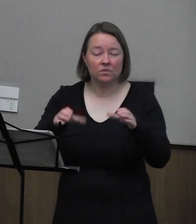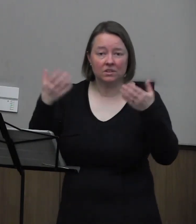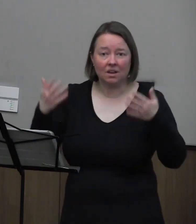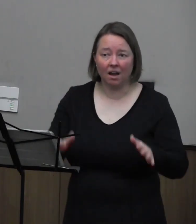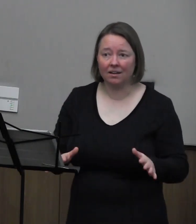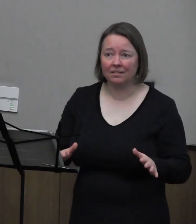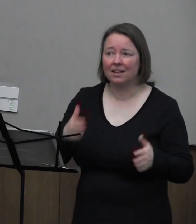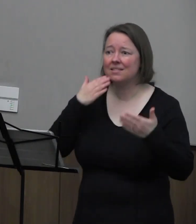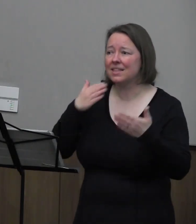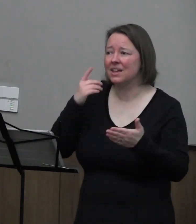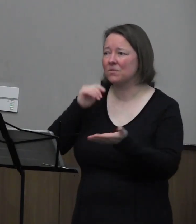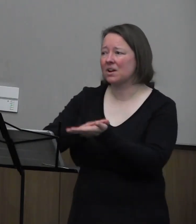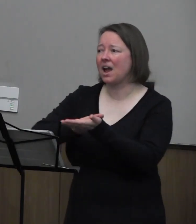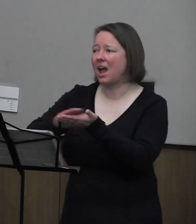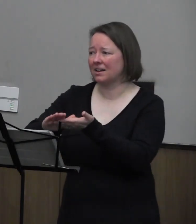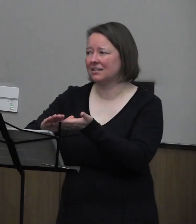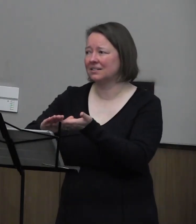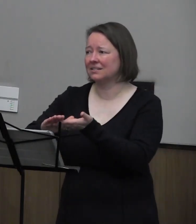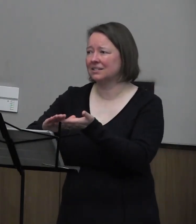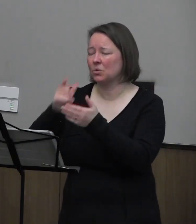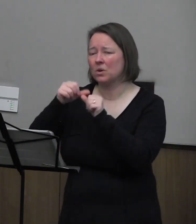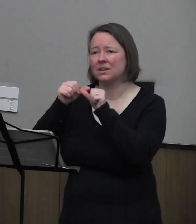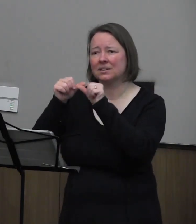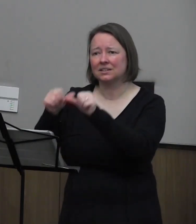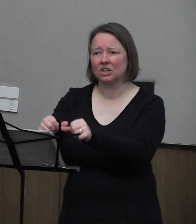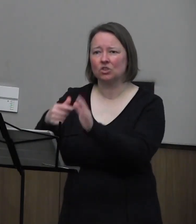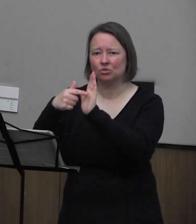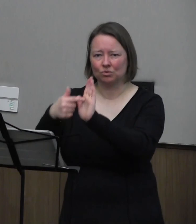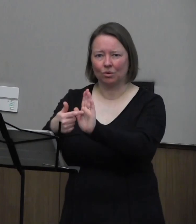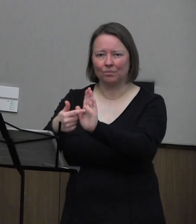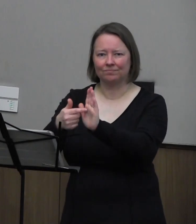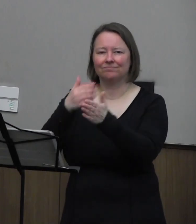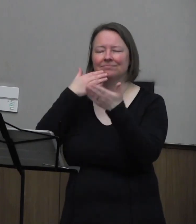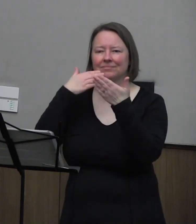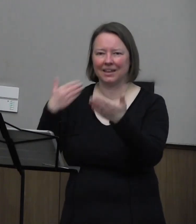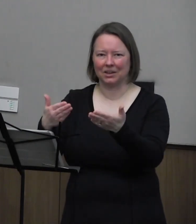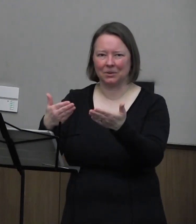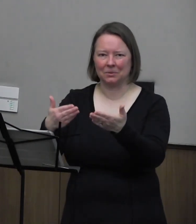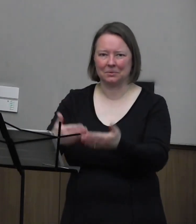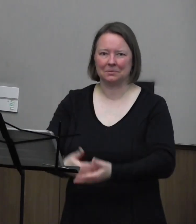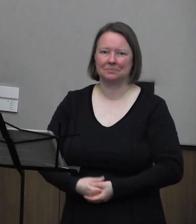And thank you for the kindness that you will continue to show. Thank you.